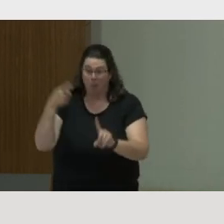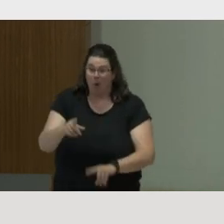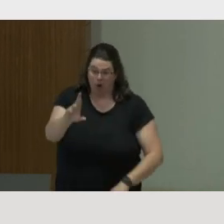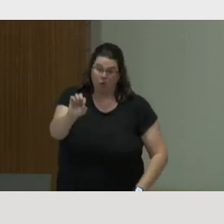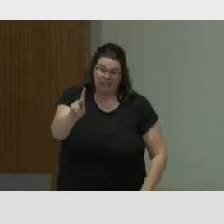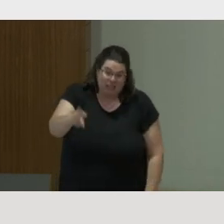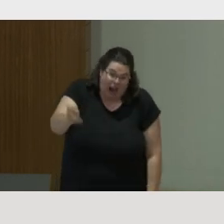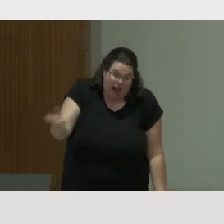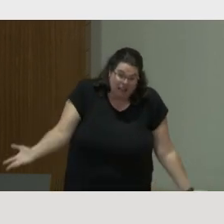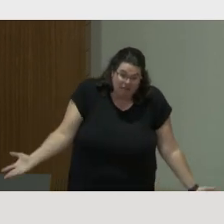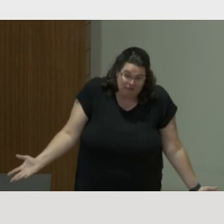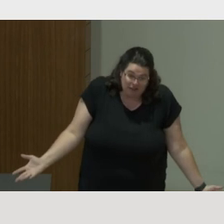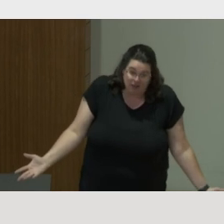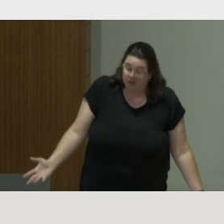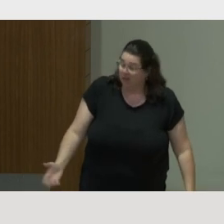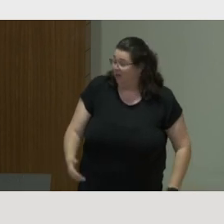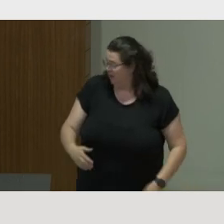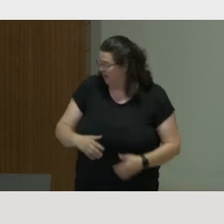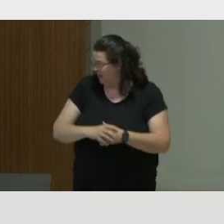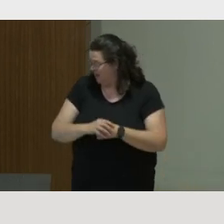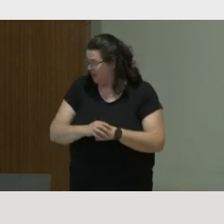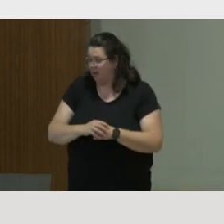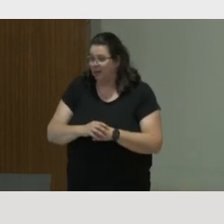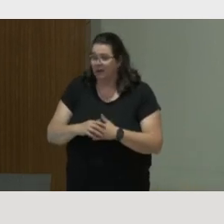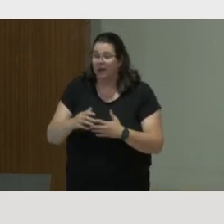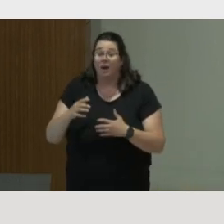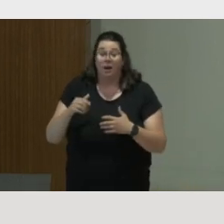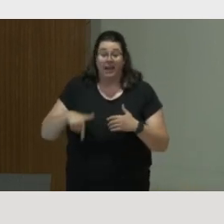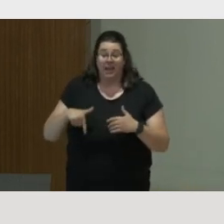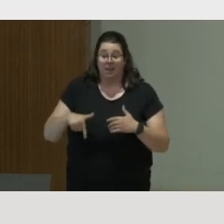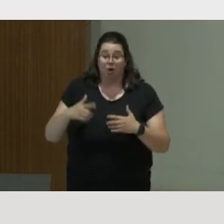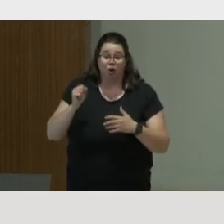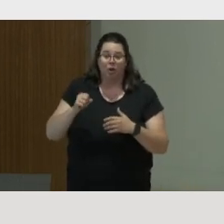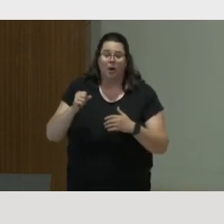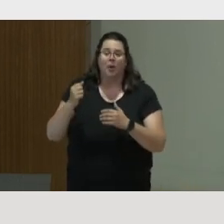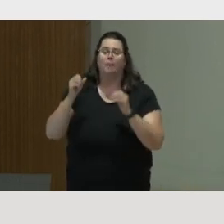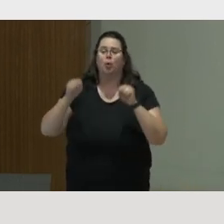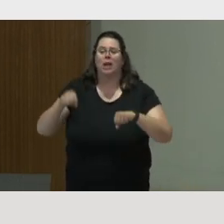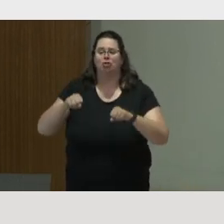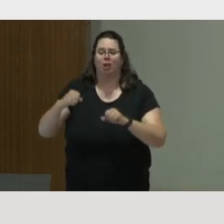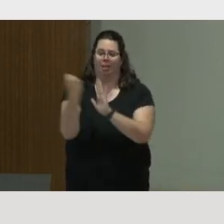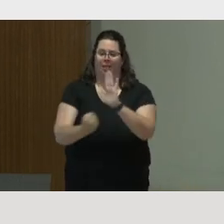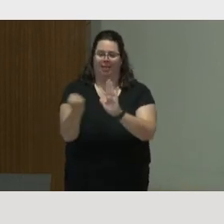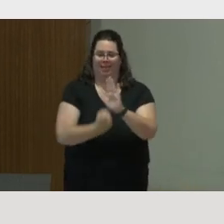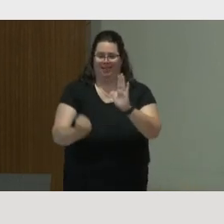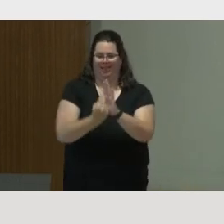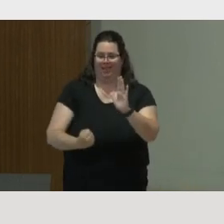The range of outcomes here are courage and potential backlash. Then if we are going to look to the ethical guidance,